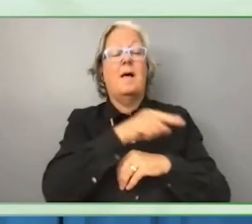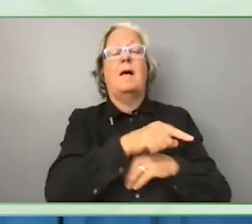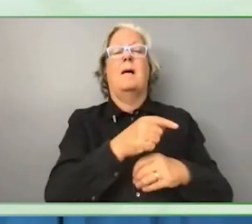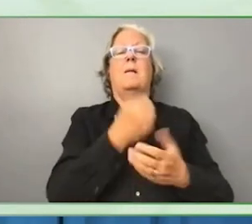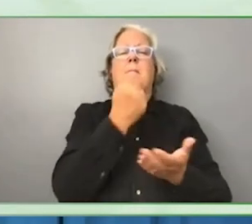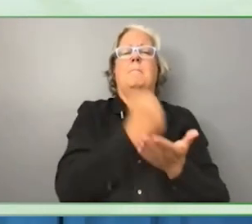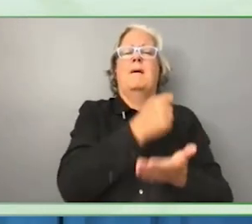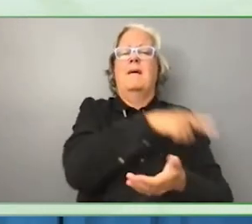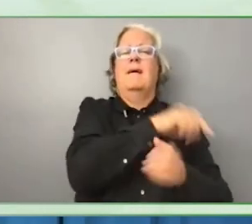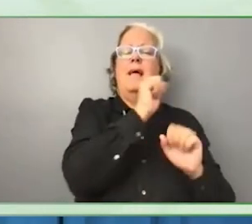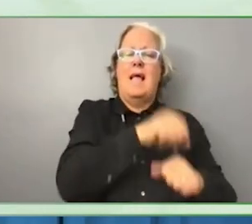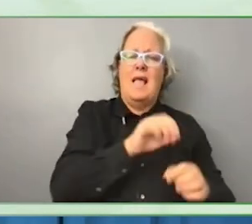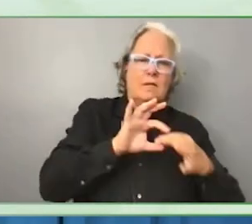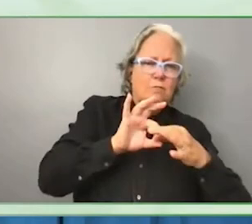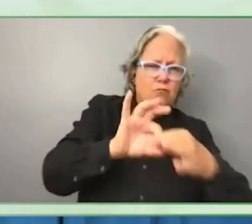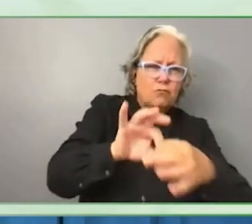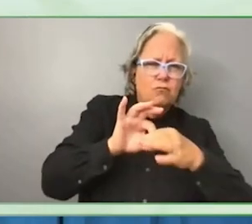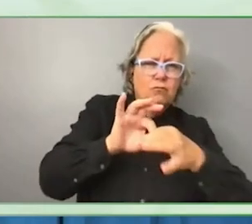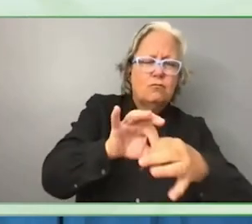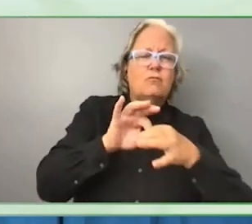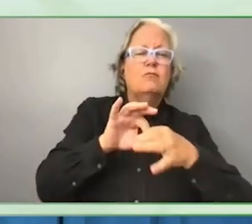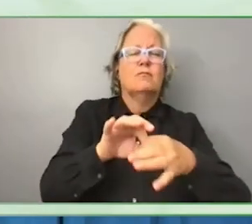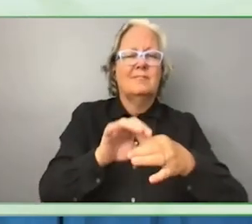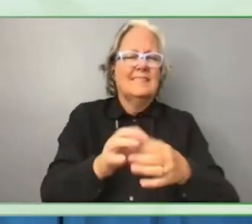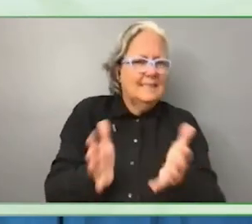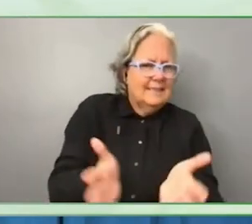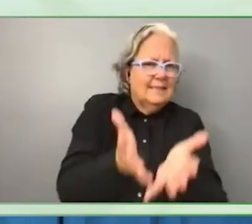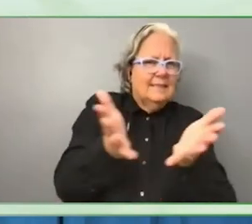strengthening our voice and participation into design and